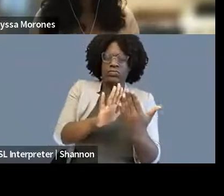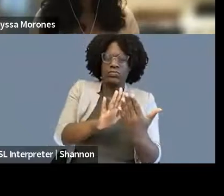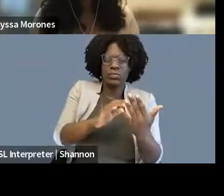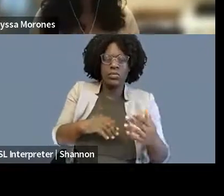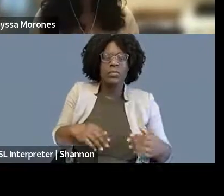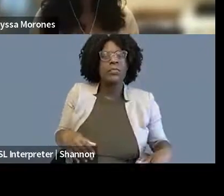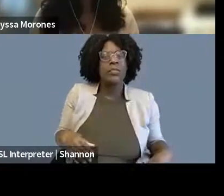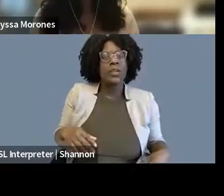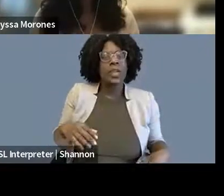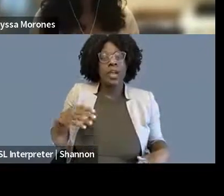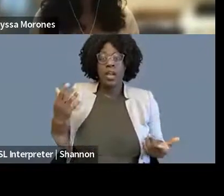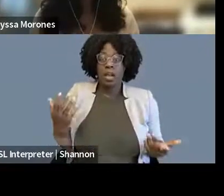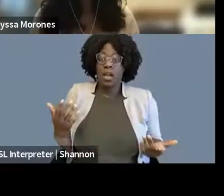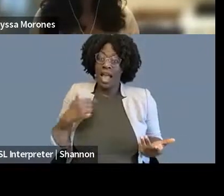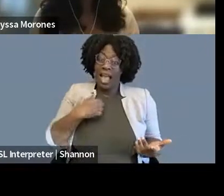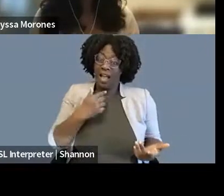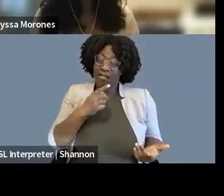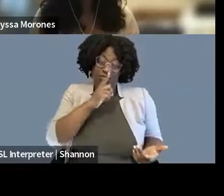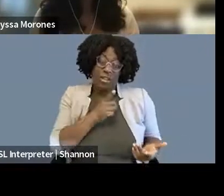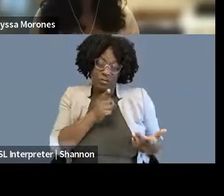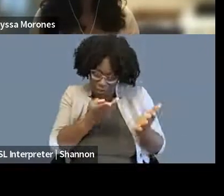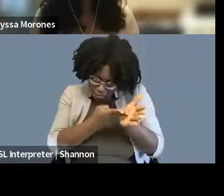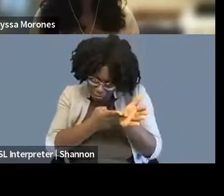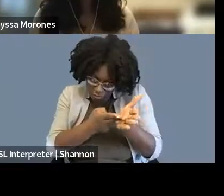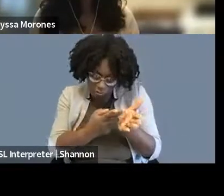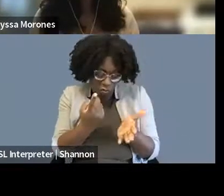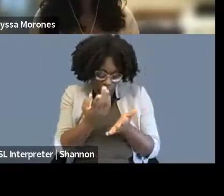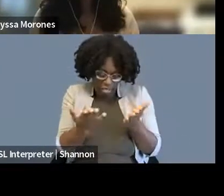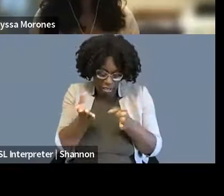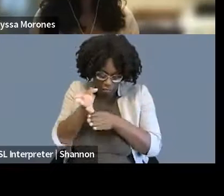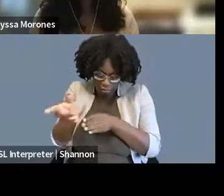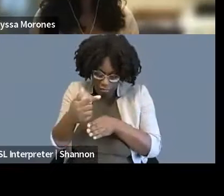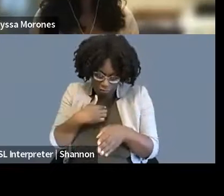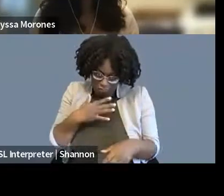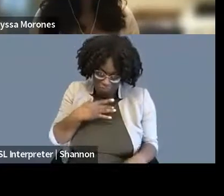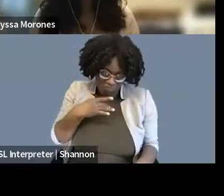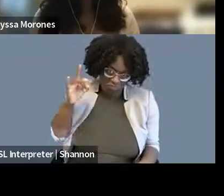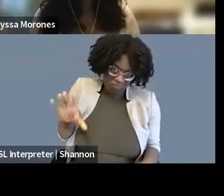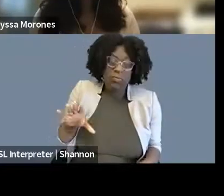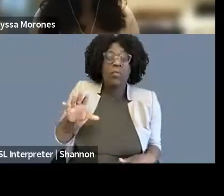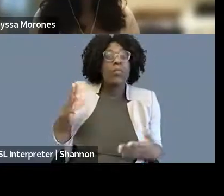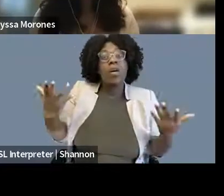I'm gonna be honest here, was family law. It was so incredibly heart-wrenching.